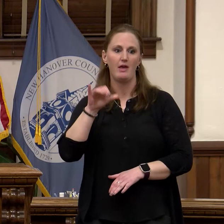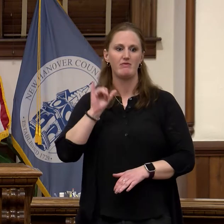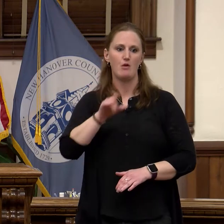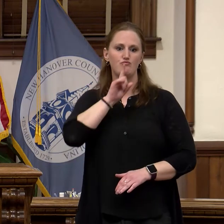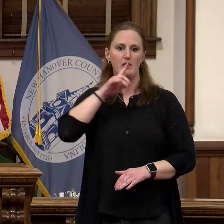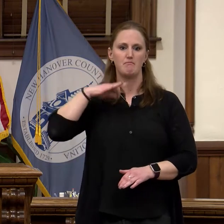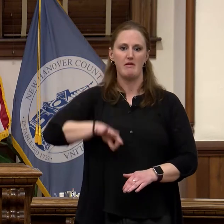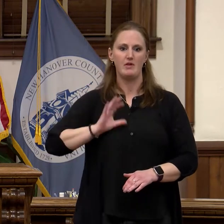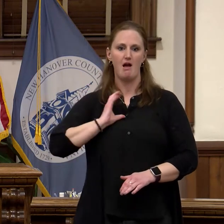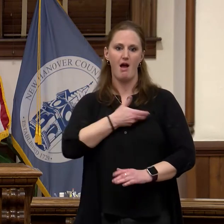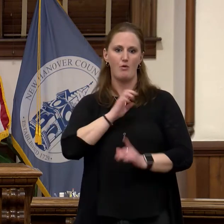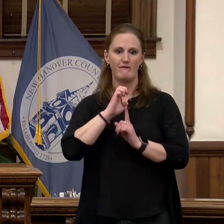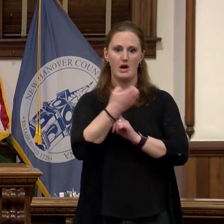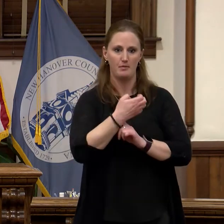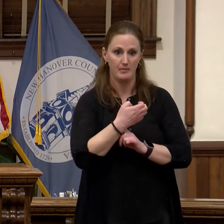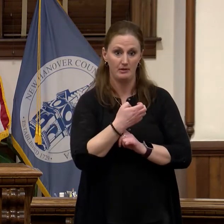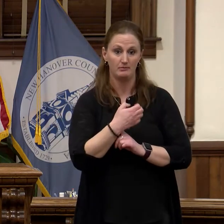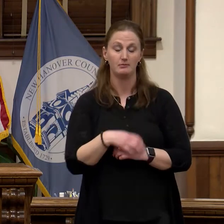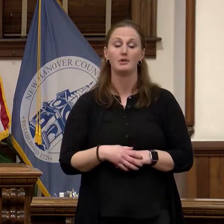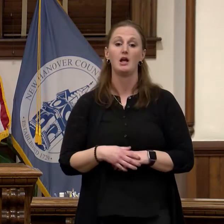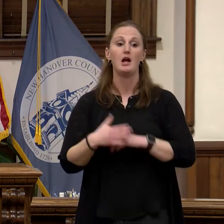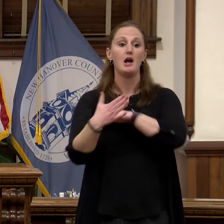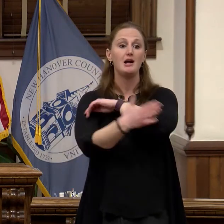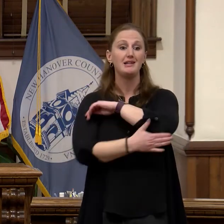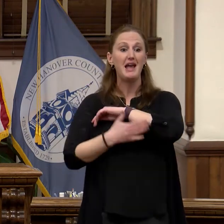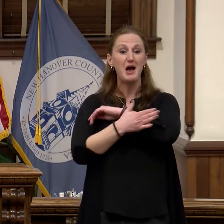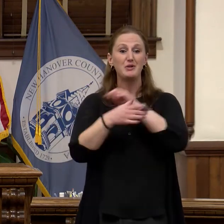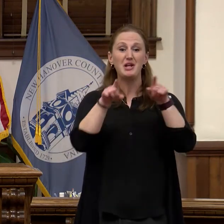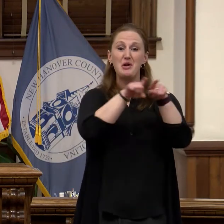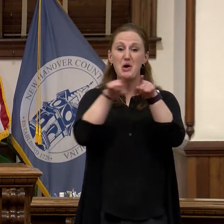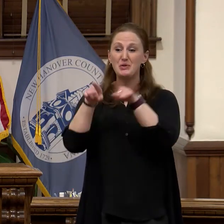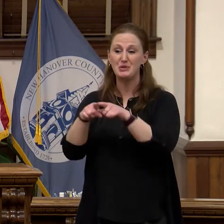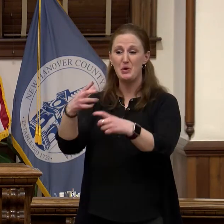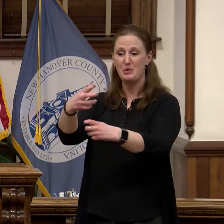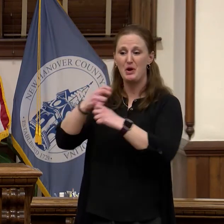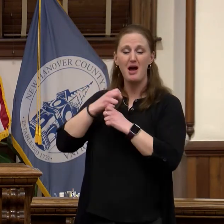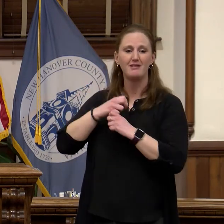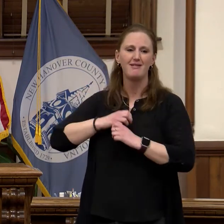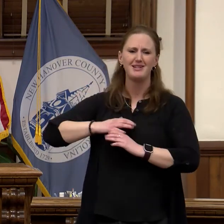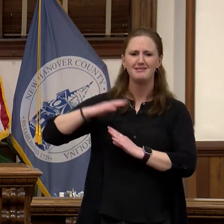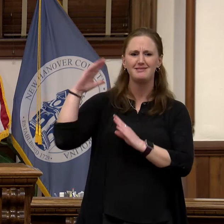the county also received a top international award for reducing and